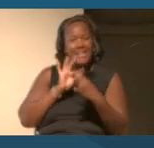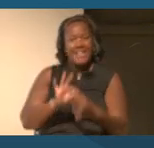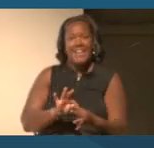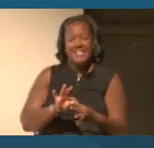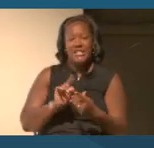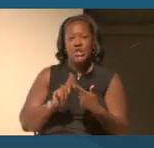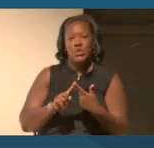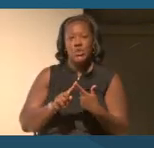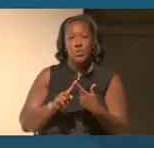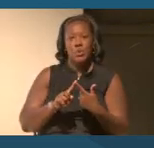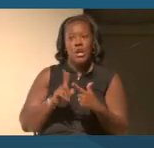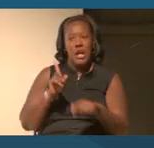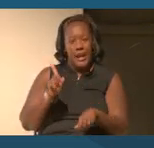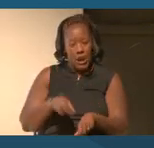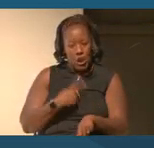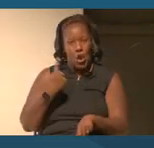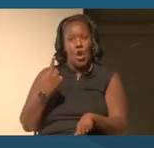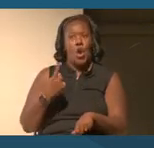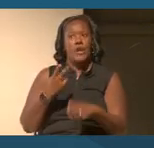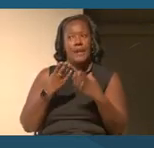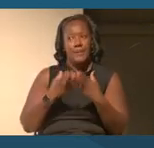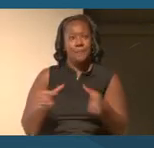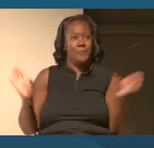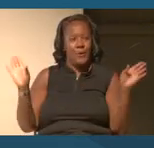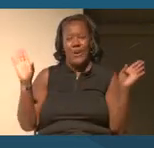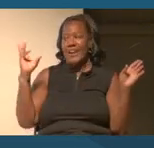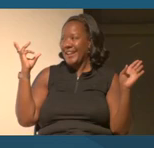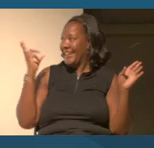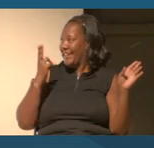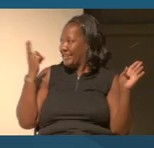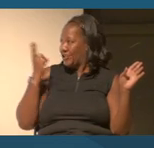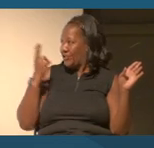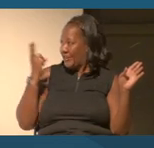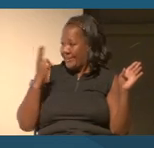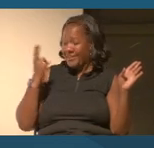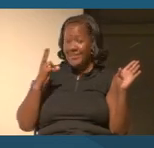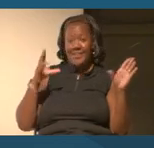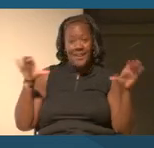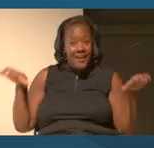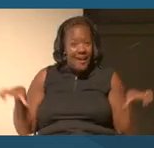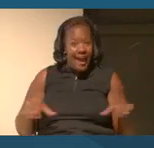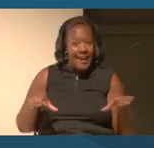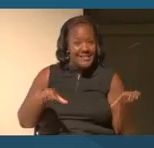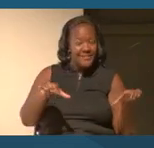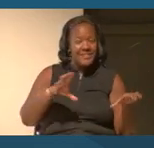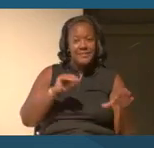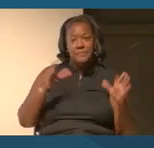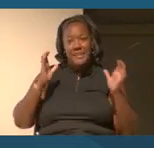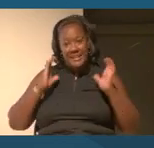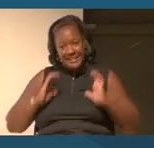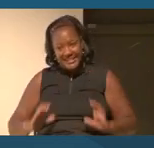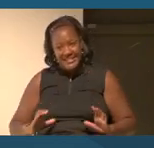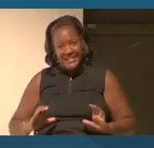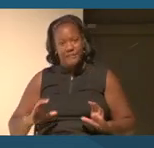and broad history of activism and civil disobedience.